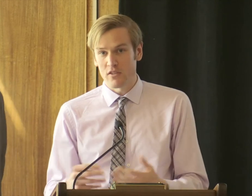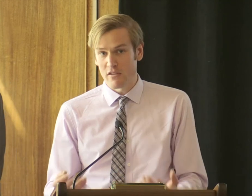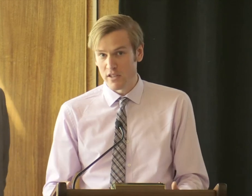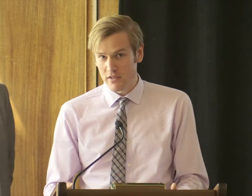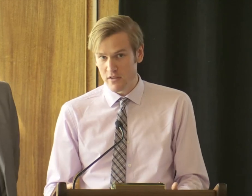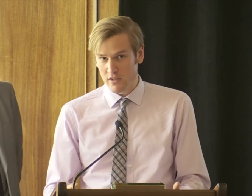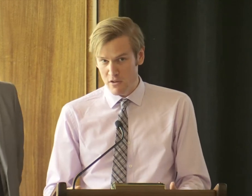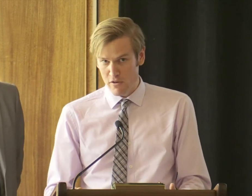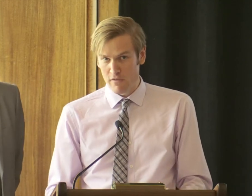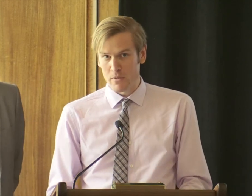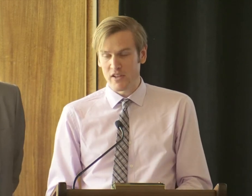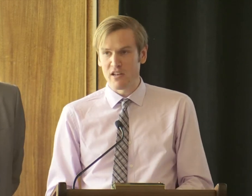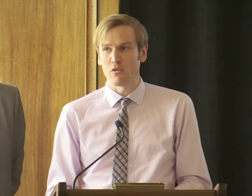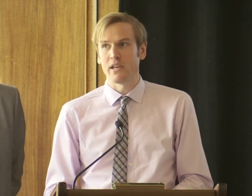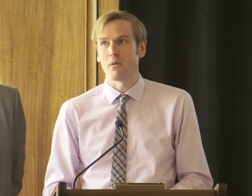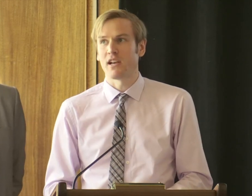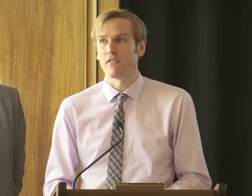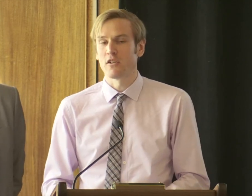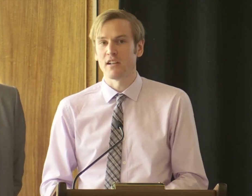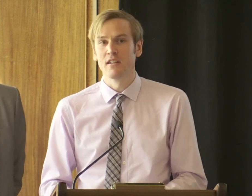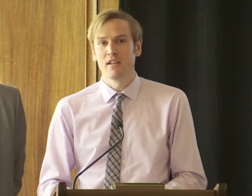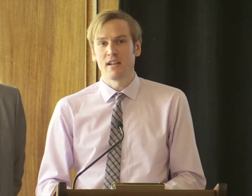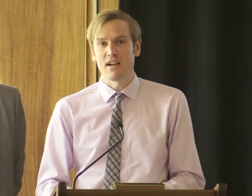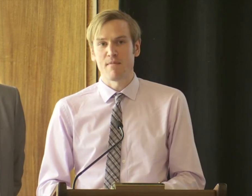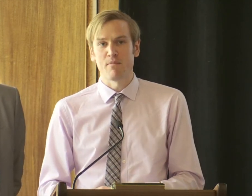second release Census data on November 10 you'll be able to have a look at you